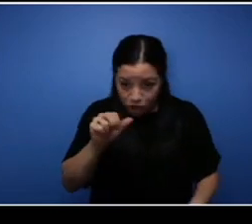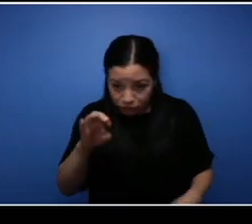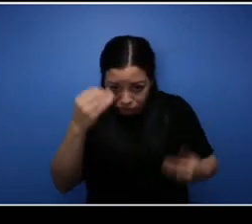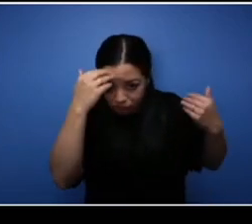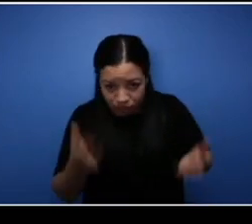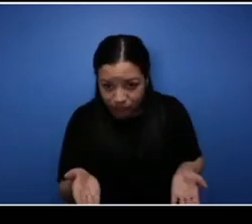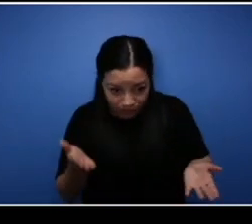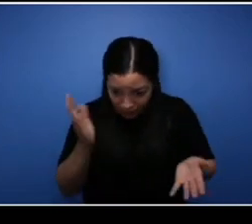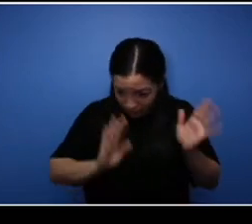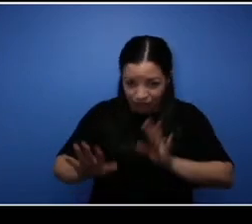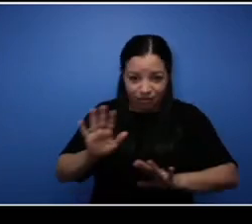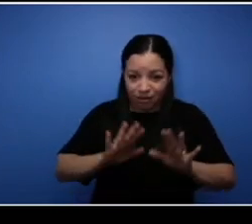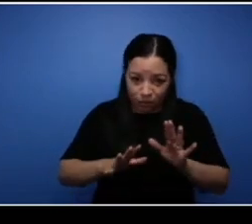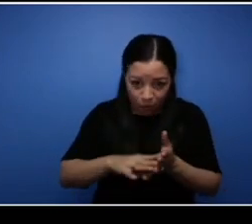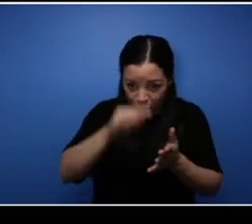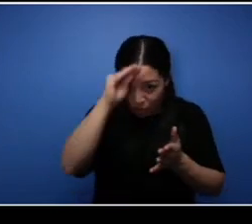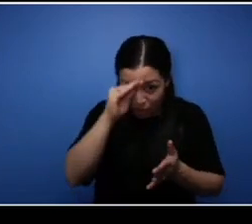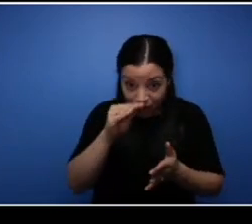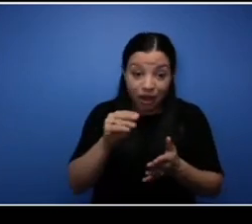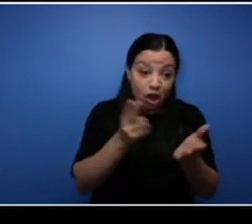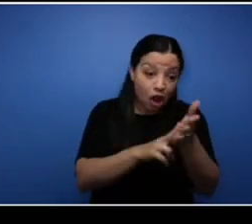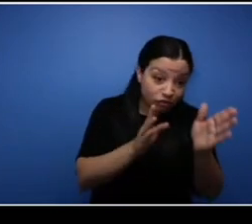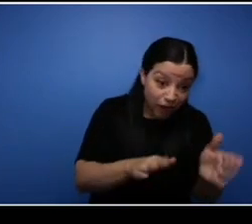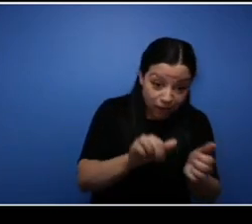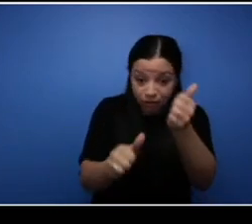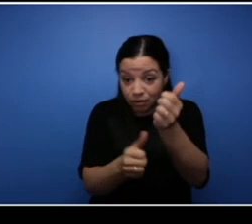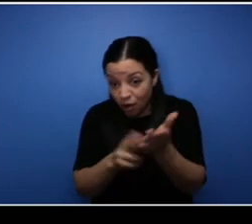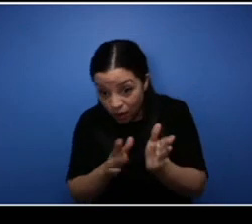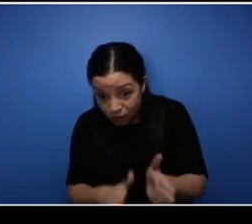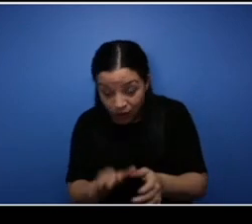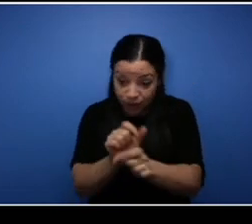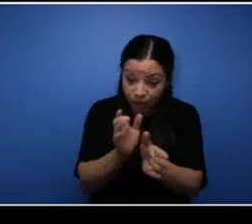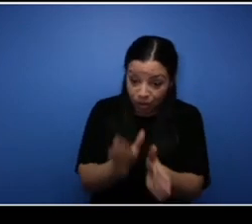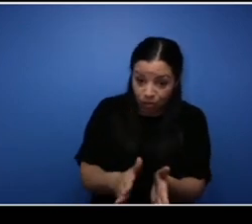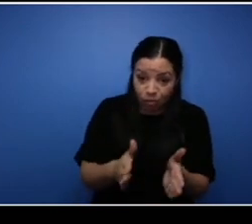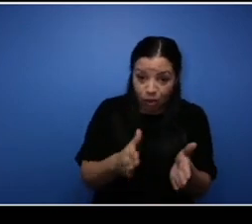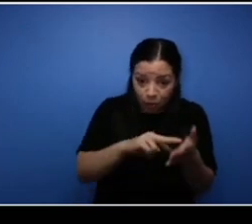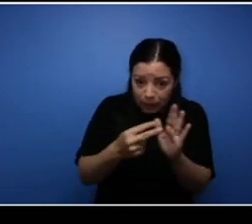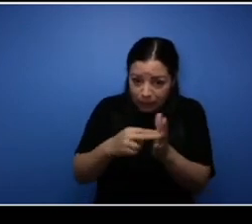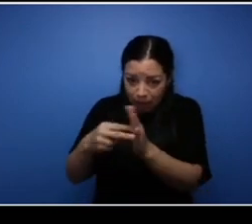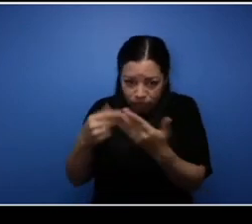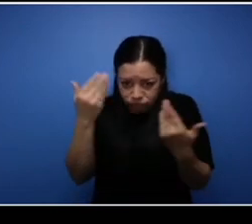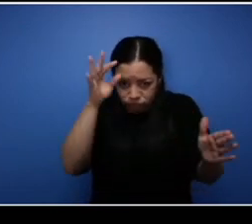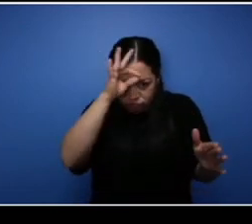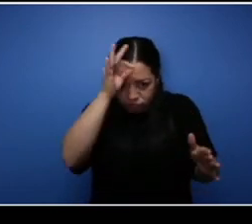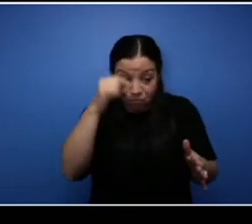subcontractor, versus employee. I was excited because I registered a business but I didn't